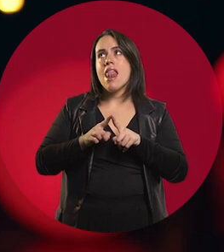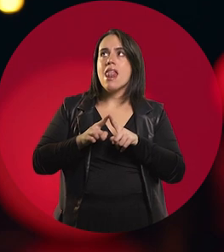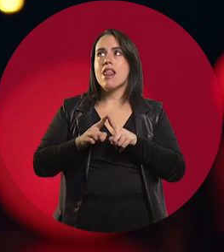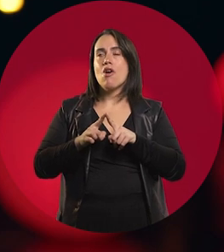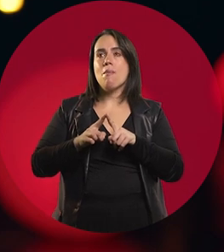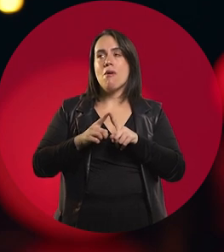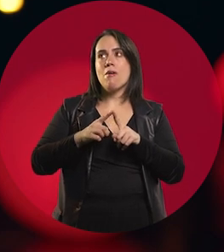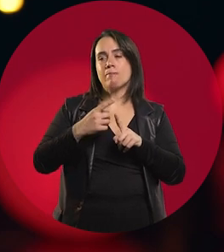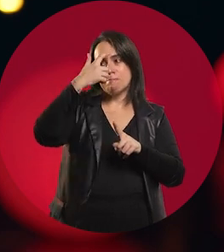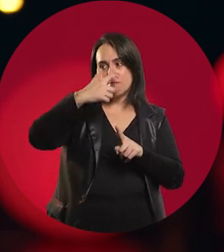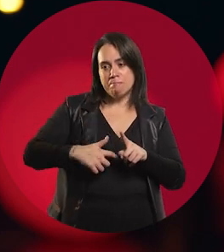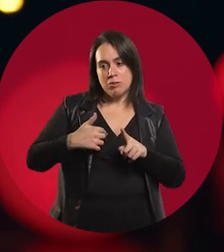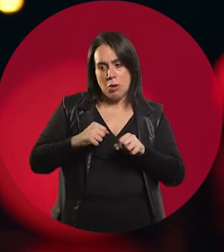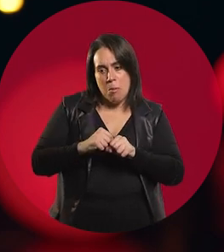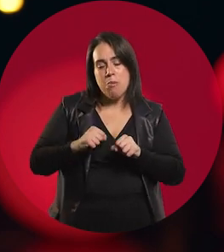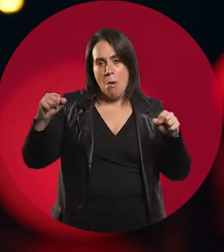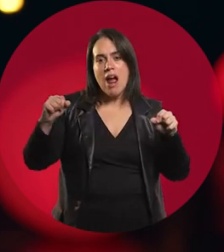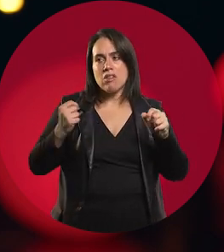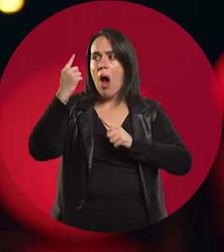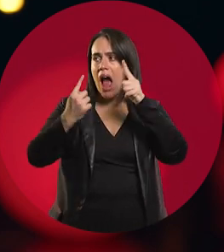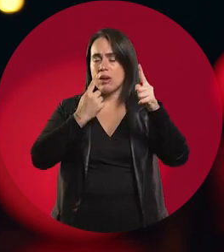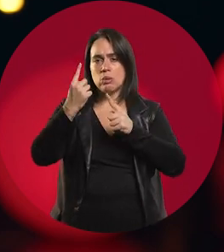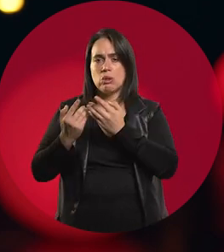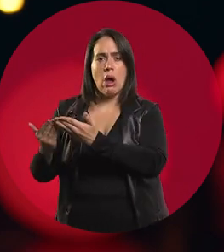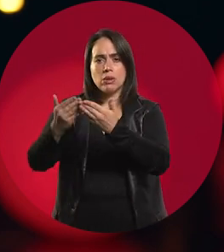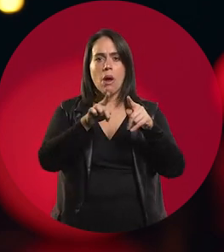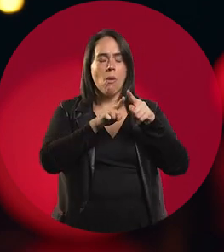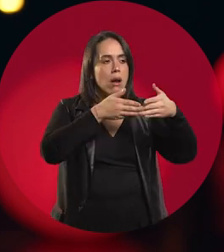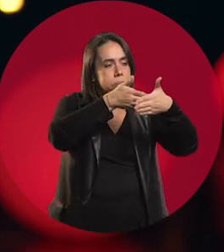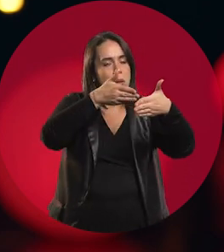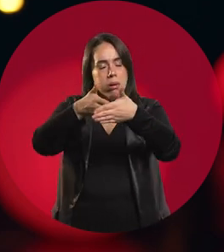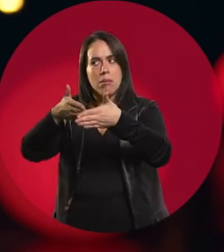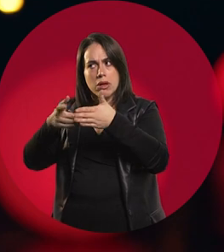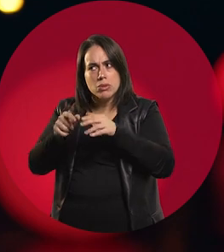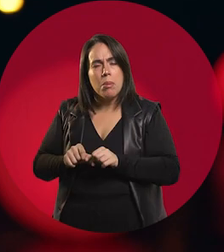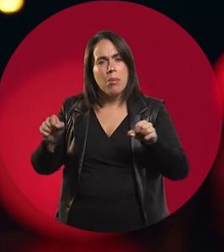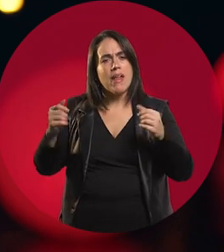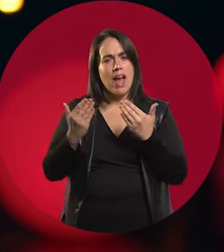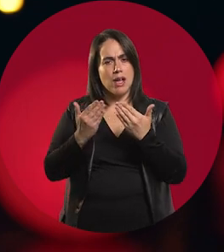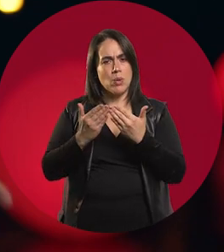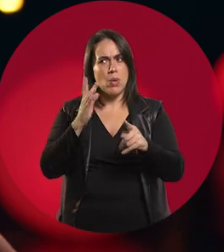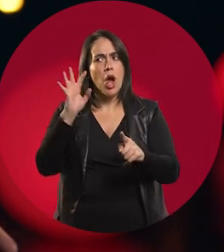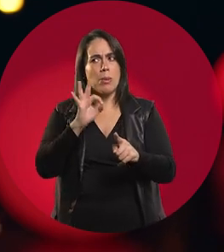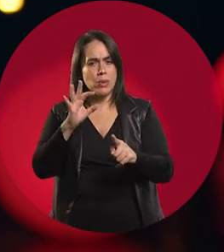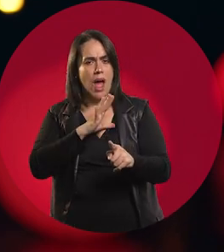compromise. To say: “You have the possibilities and you can do it. Look at the number of people who have no chance and can't study and have to go out to work.